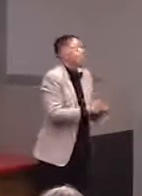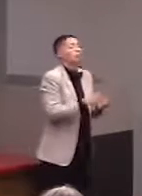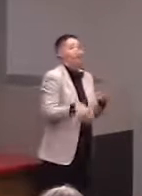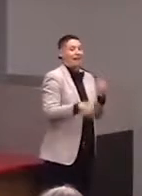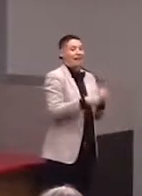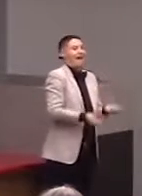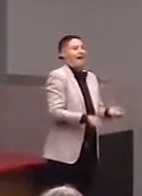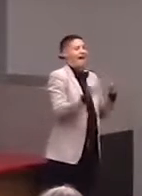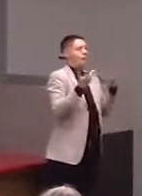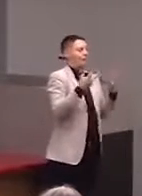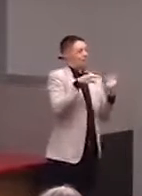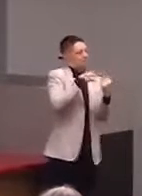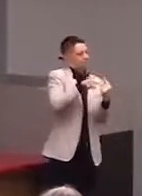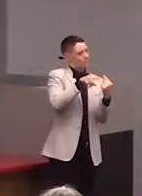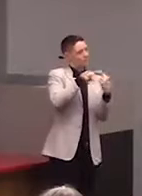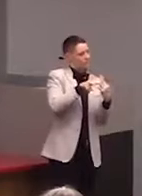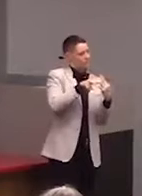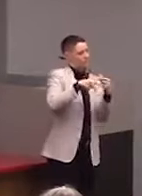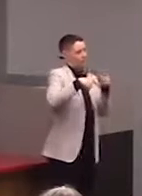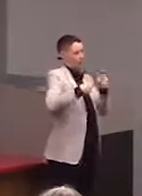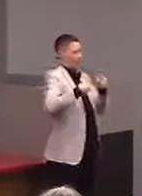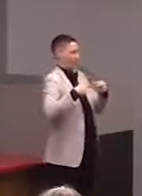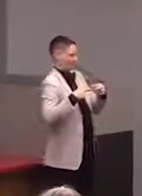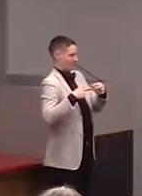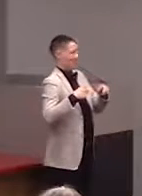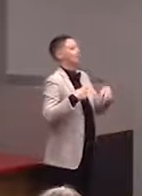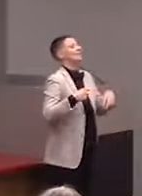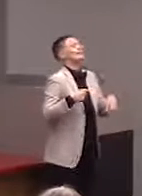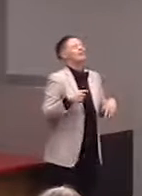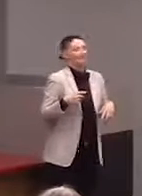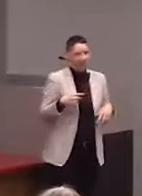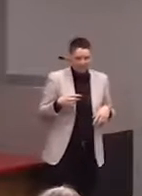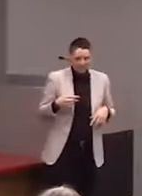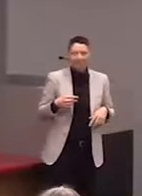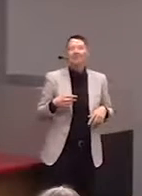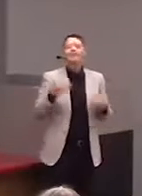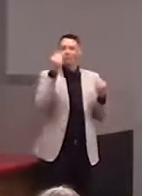that you'd be crossing, it would show